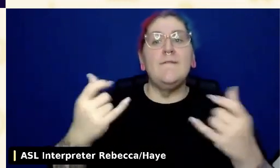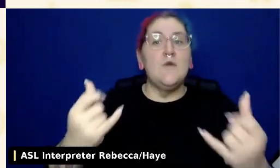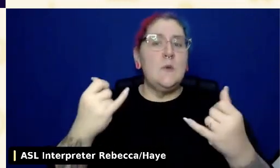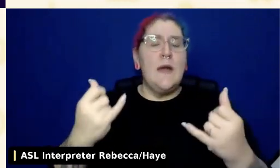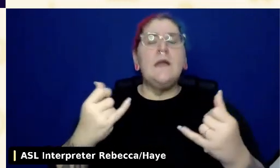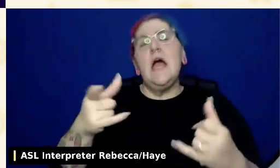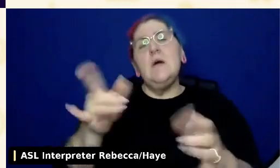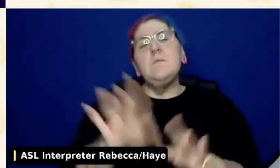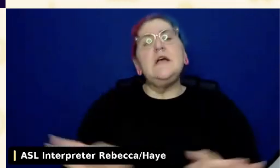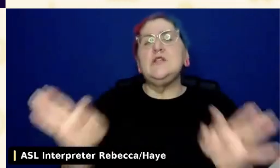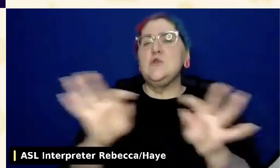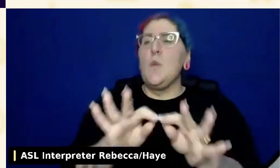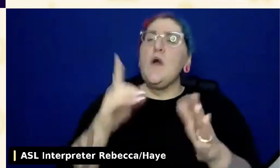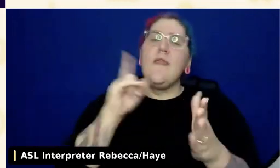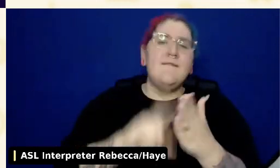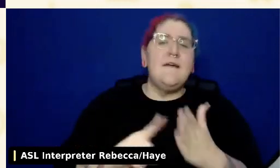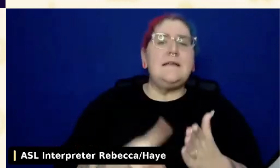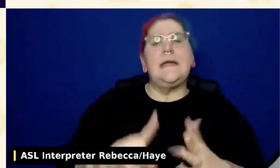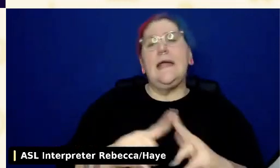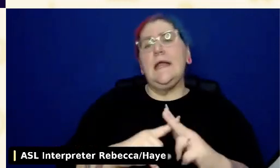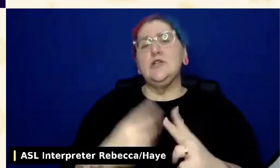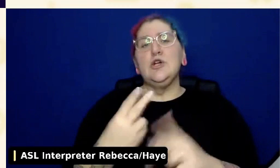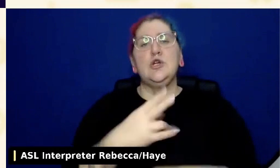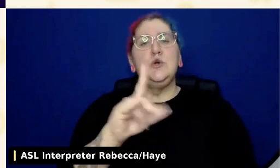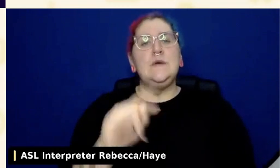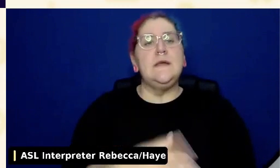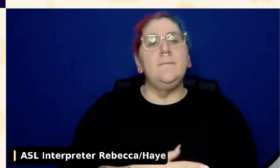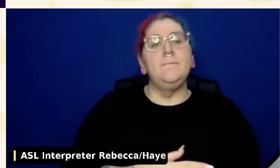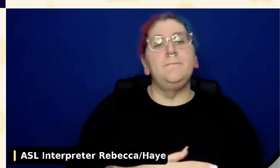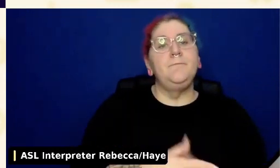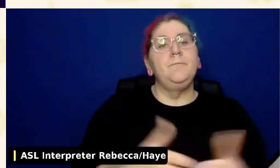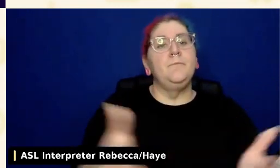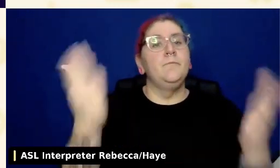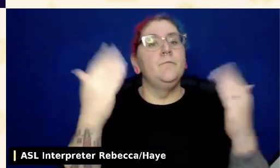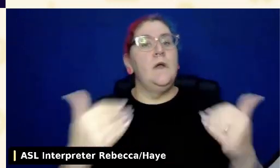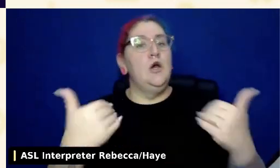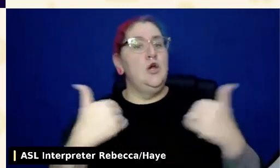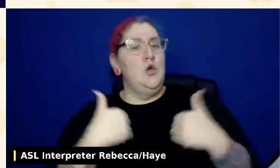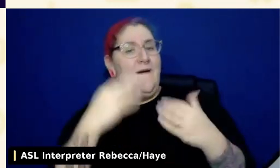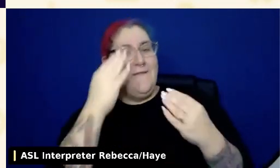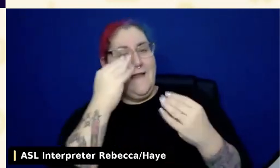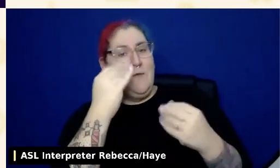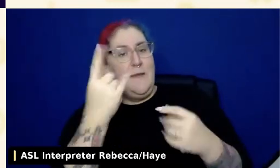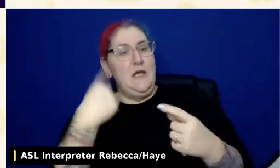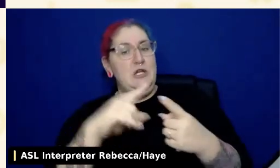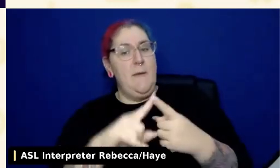Hope that helps. Chris asks, do you have any data about motor function disability being able to mouse and hit targets?